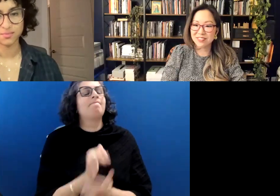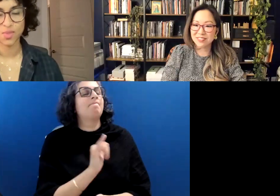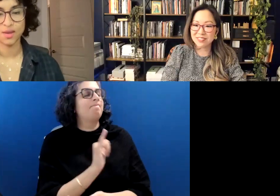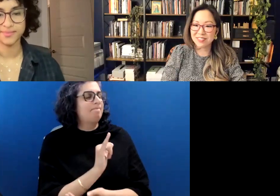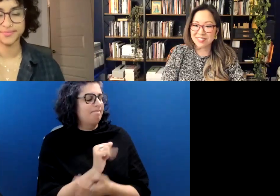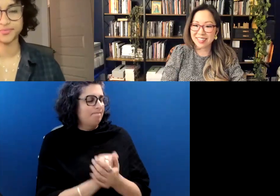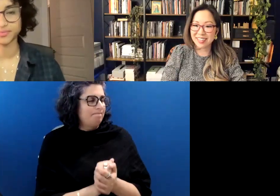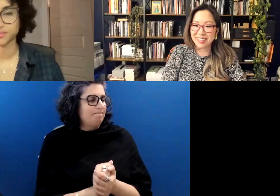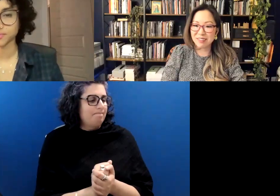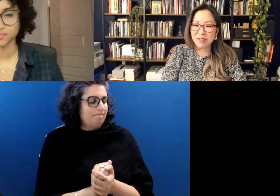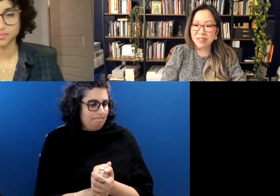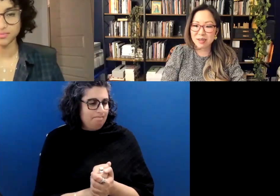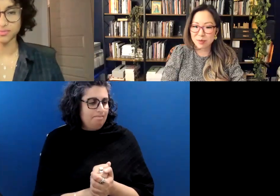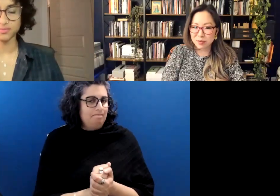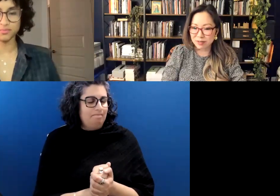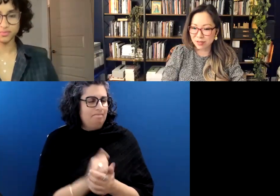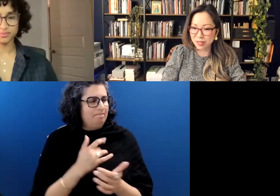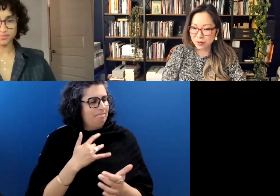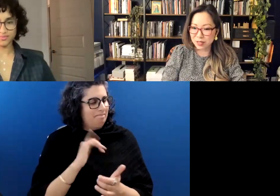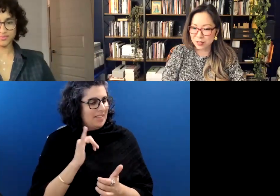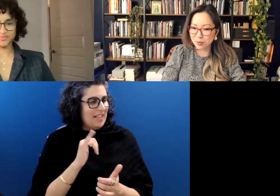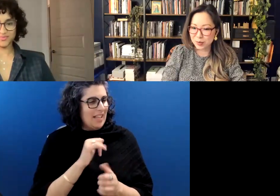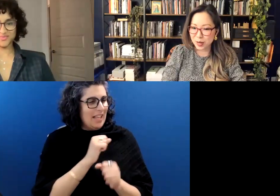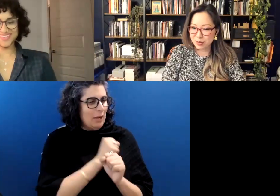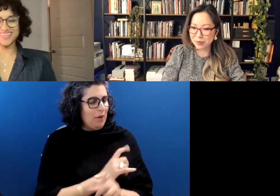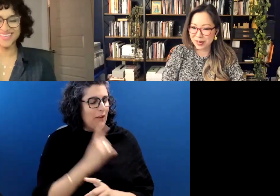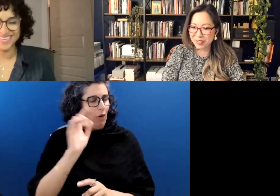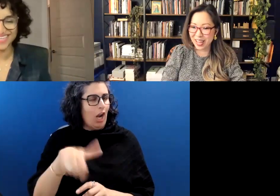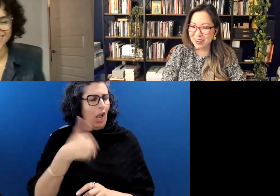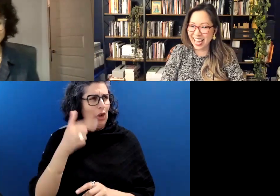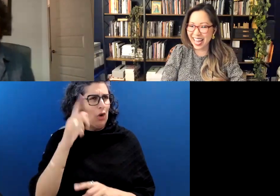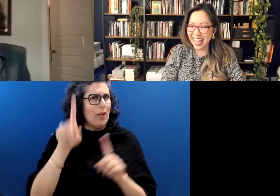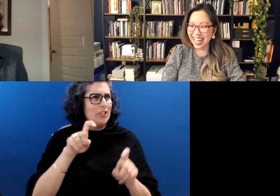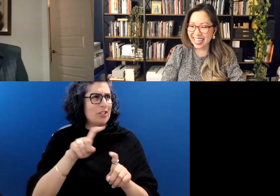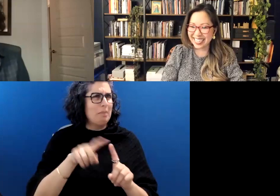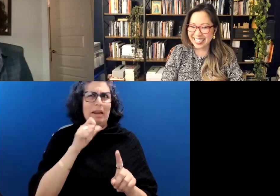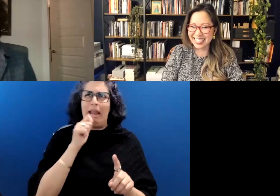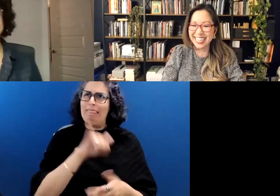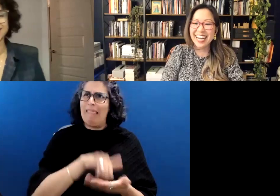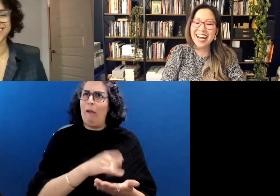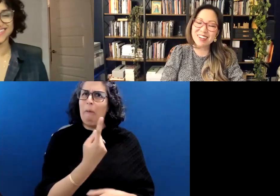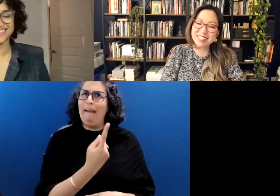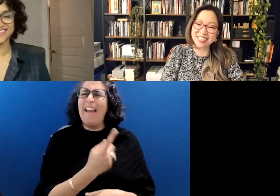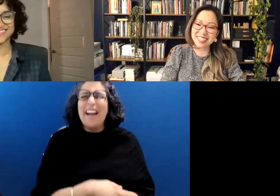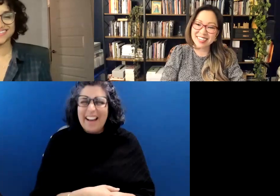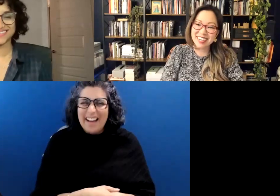Hmm! I feel like I'm prepared for other questions, but not prepared for that one. I'm good. I'm